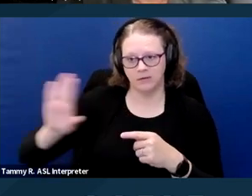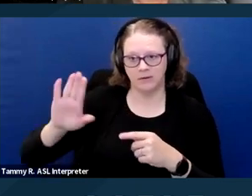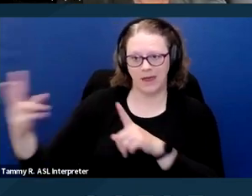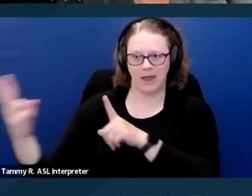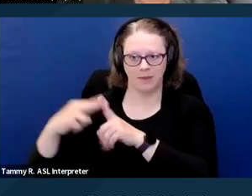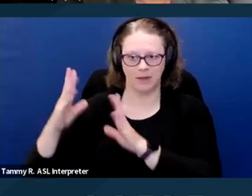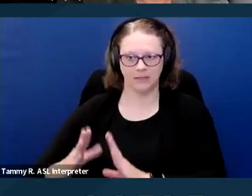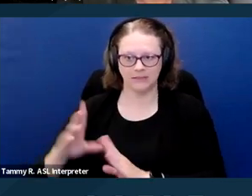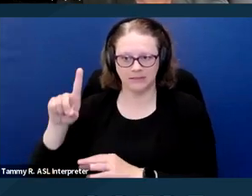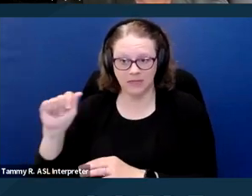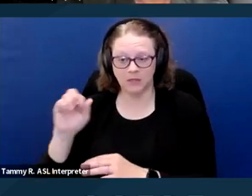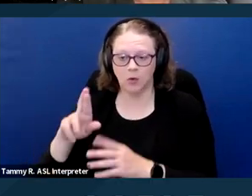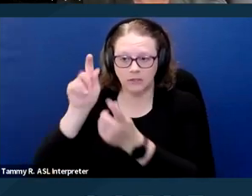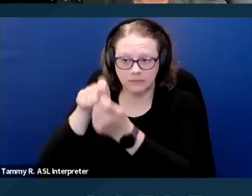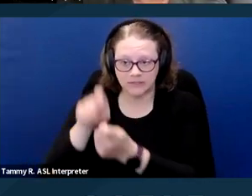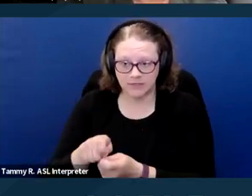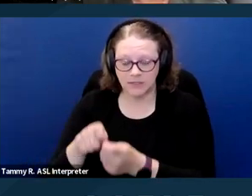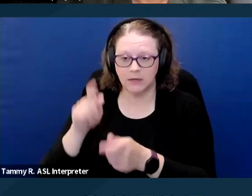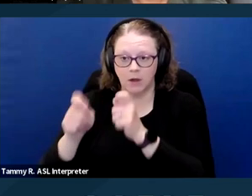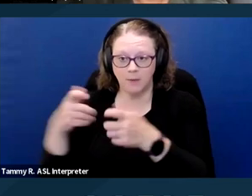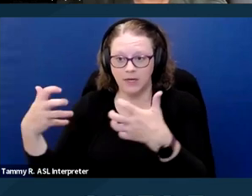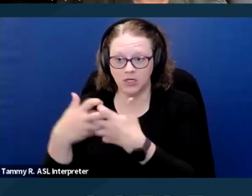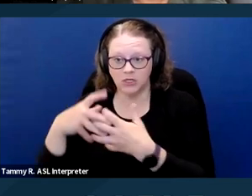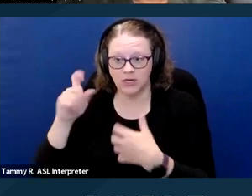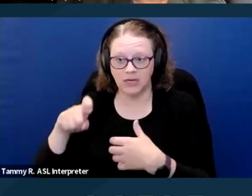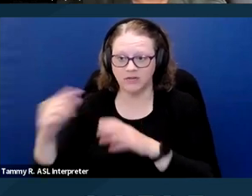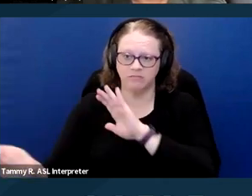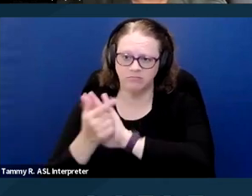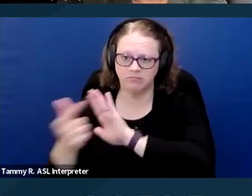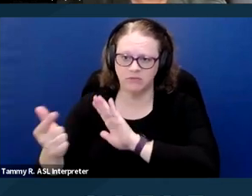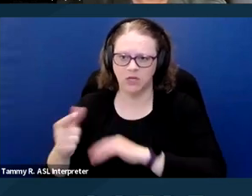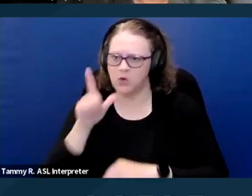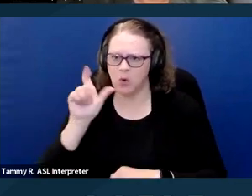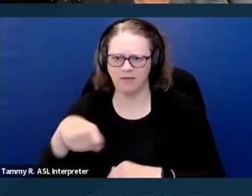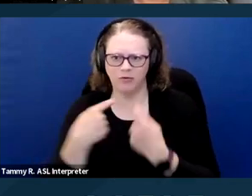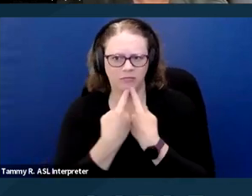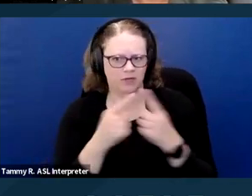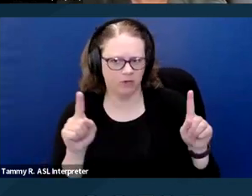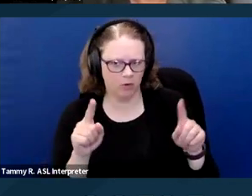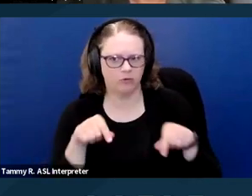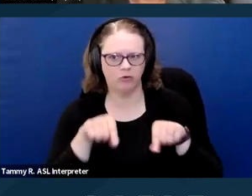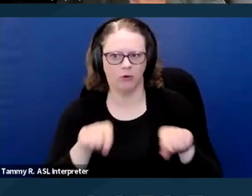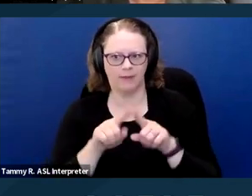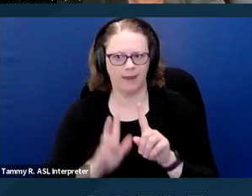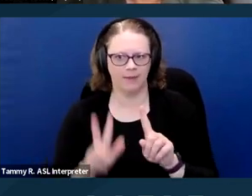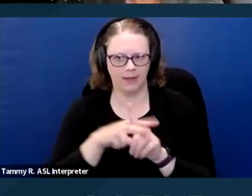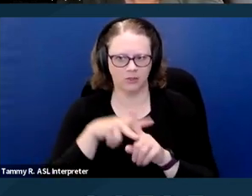or specific accommodation needs would be illegal. That's not something you have to disclose at the application stage.